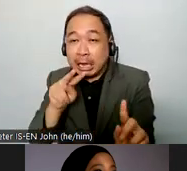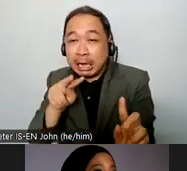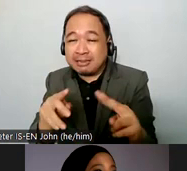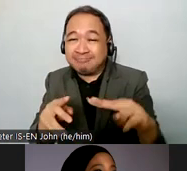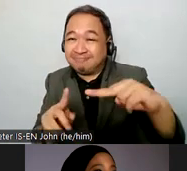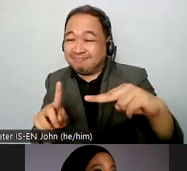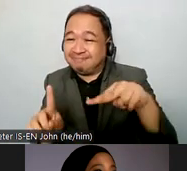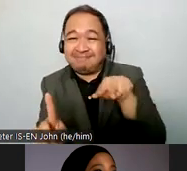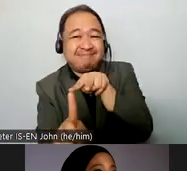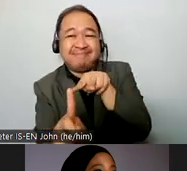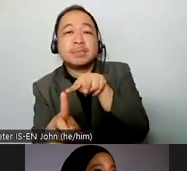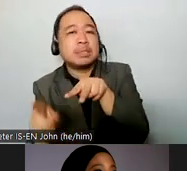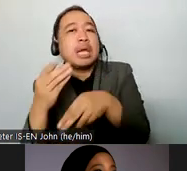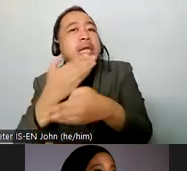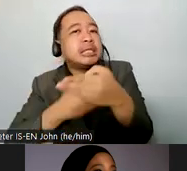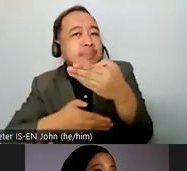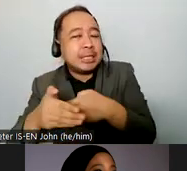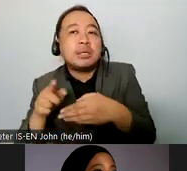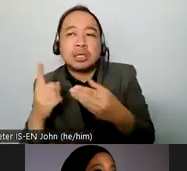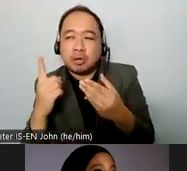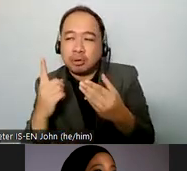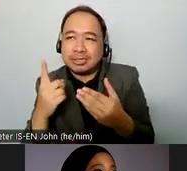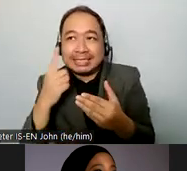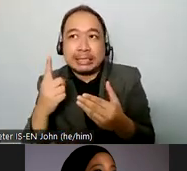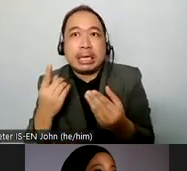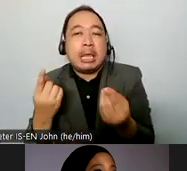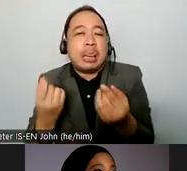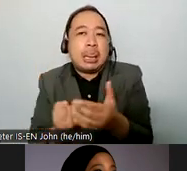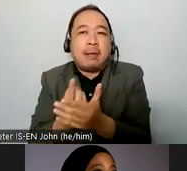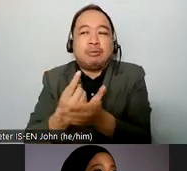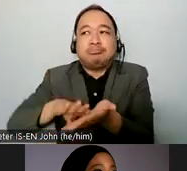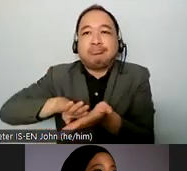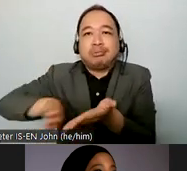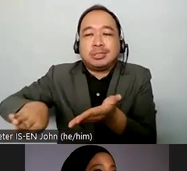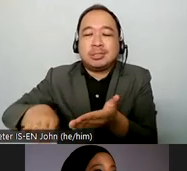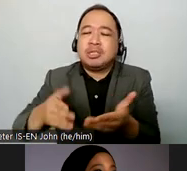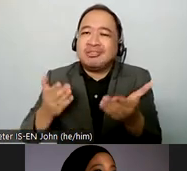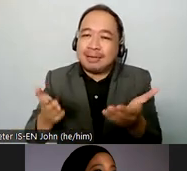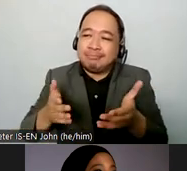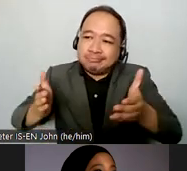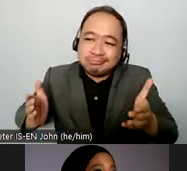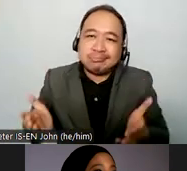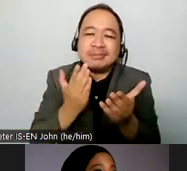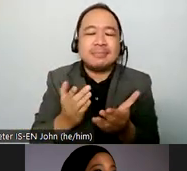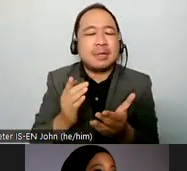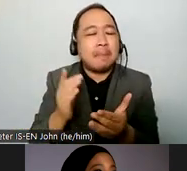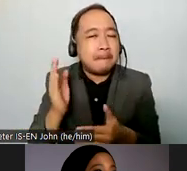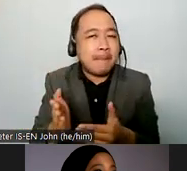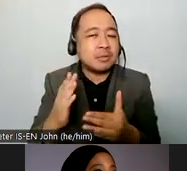promote the full full inclusion of people with psychosocial disabilities and all aspects of